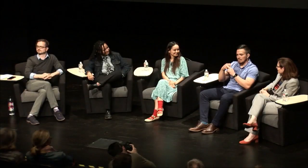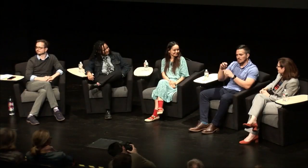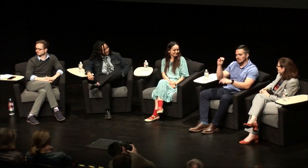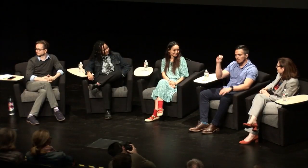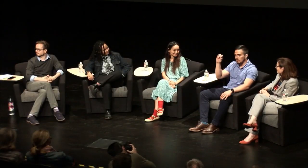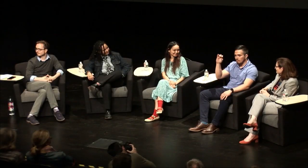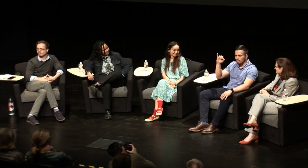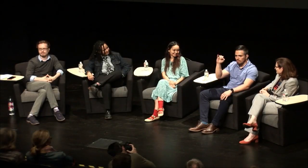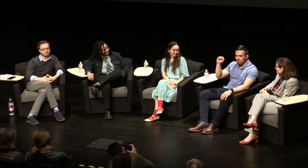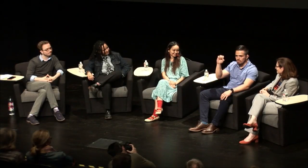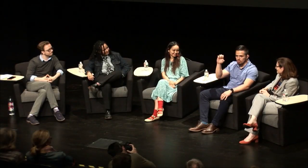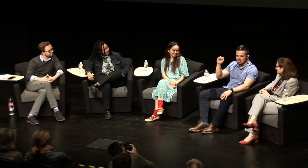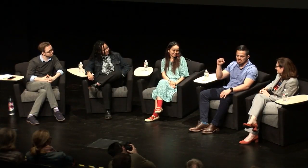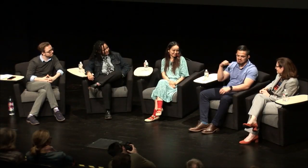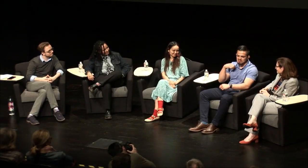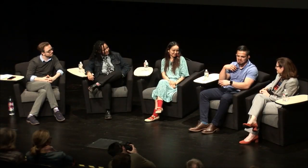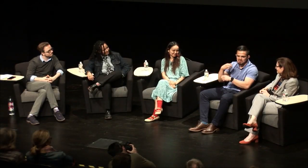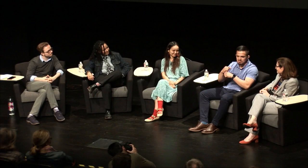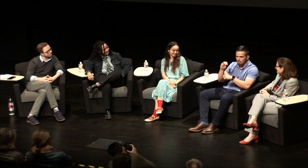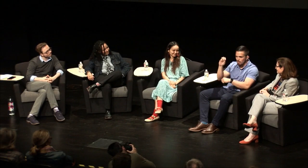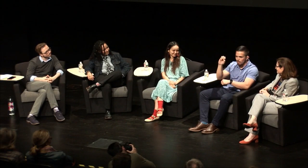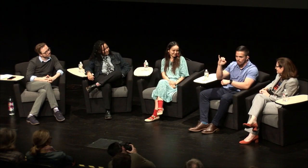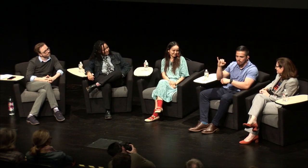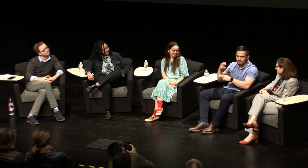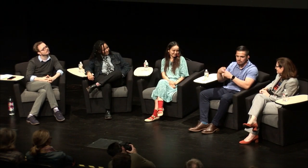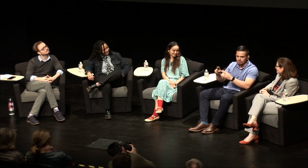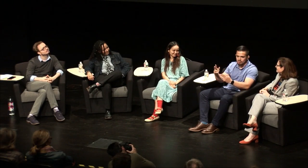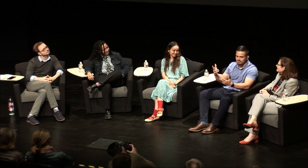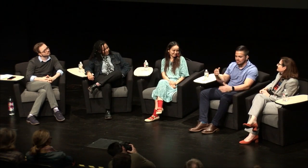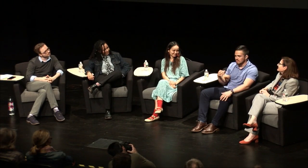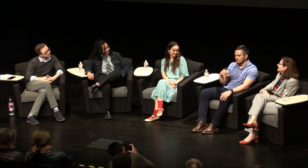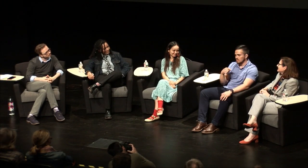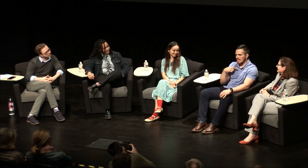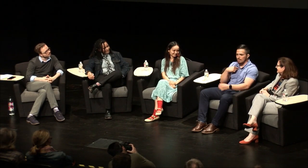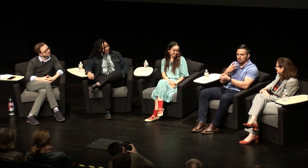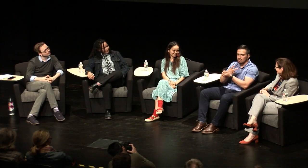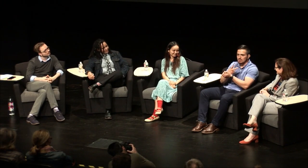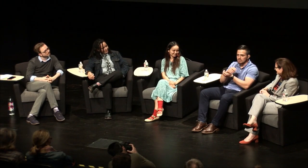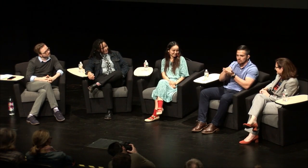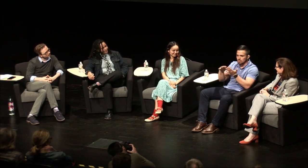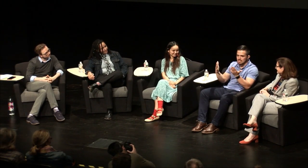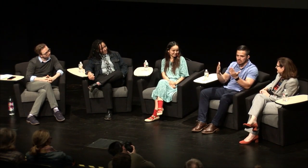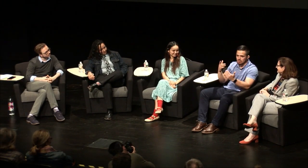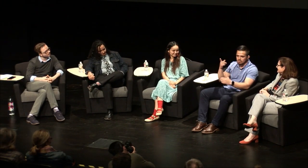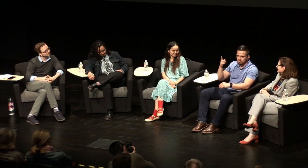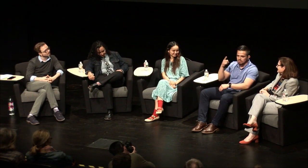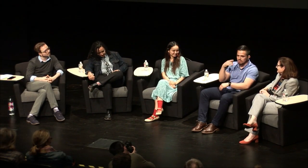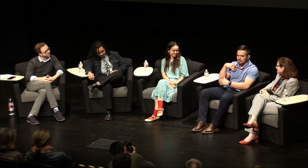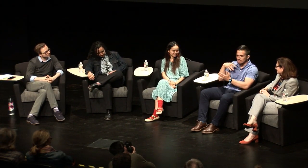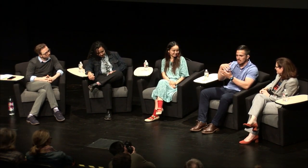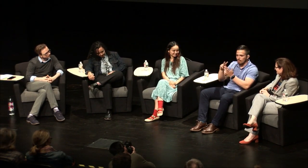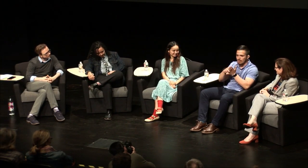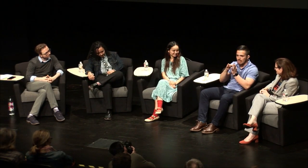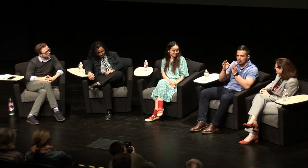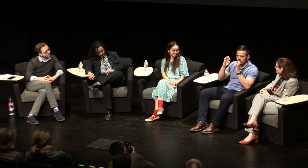everyone my name is Moises, I go by Moy for short. I'm a graduate student here I'm